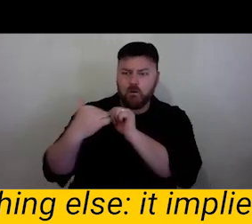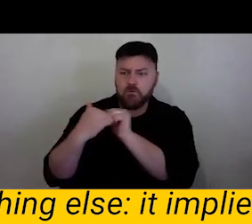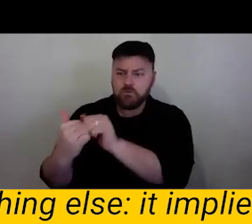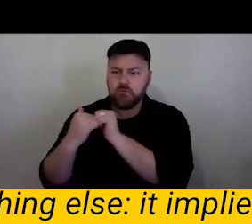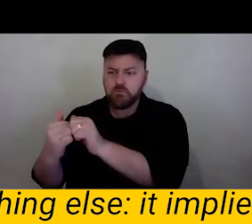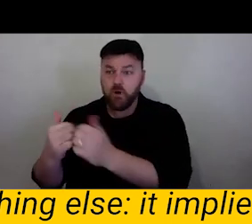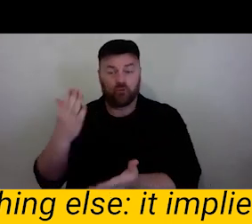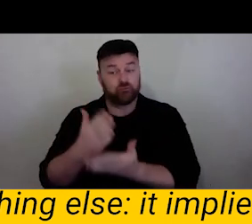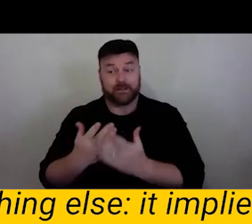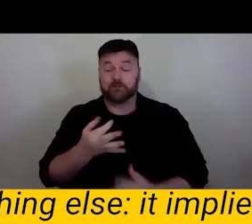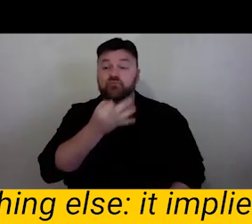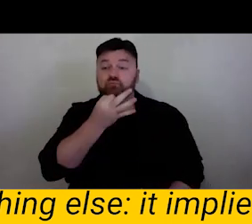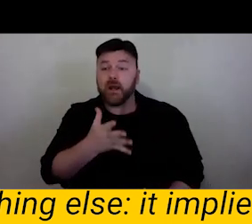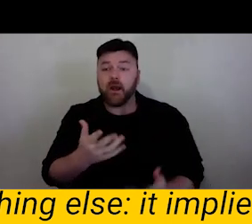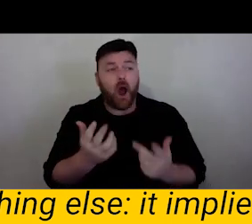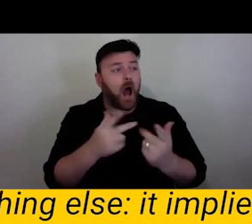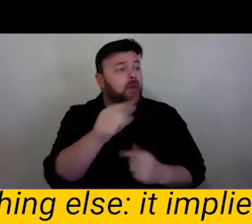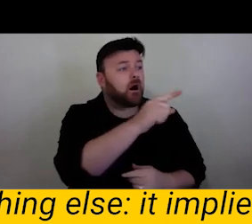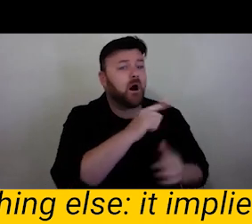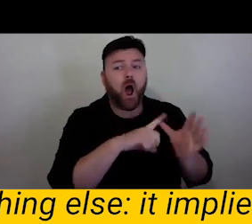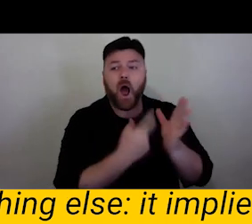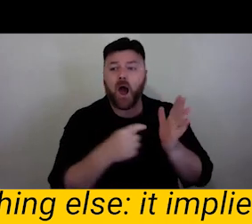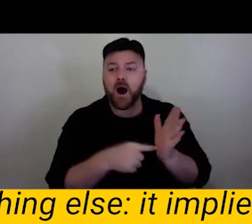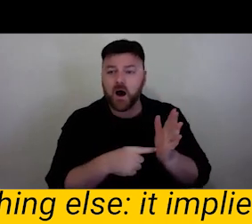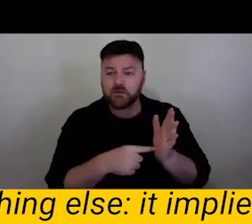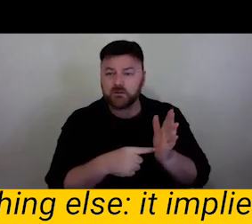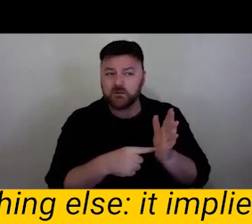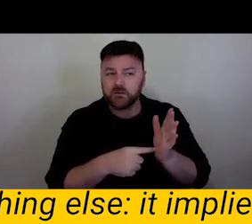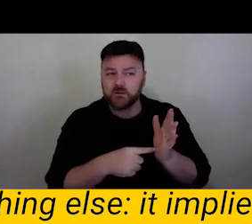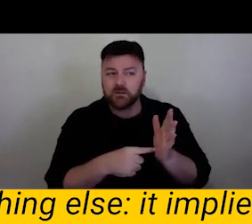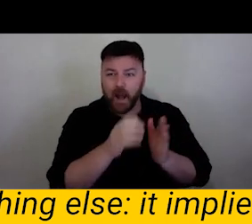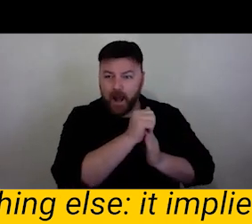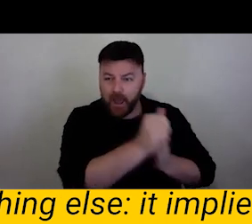can't think of another company that can use collaborative and artist led for that long.